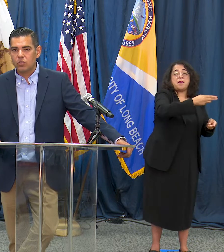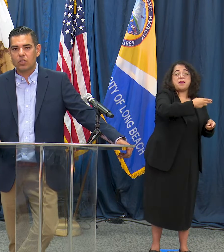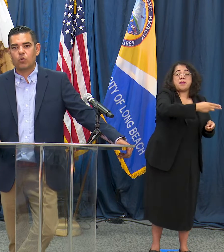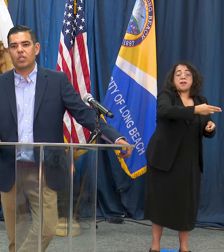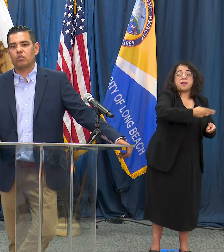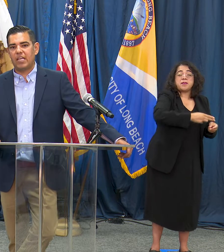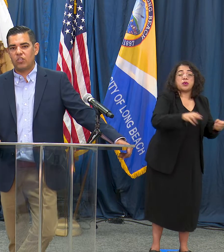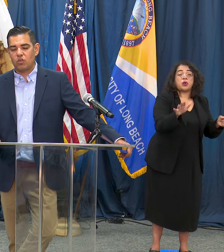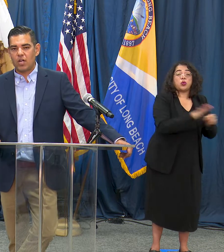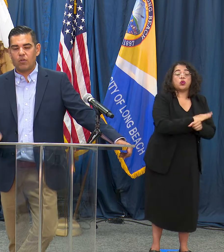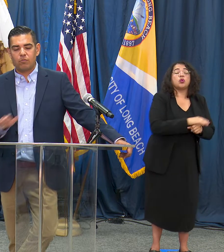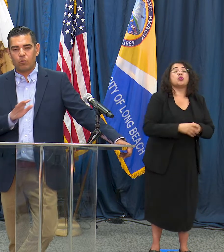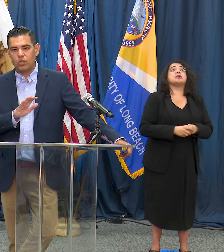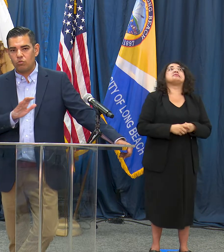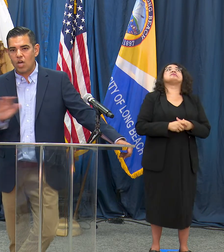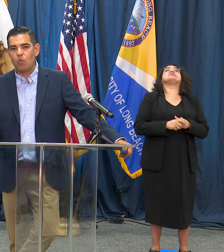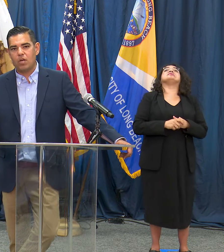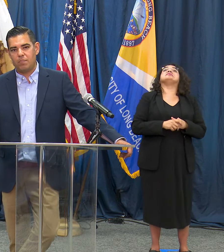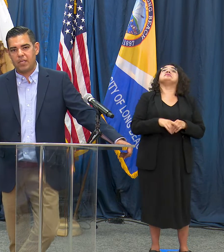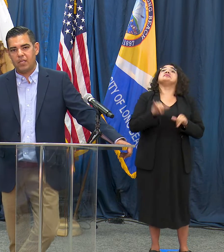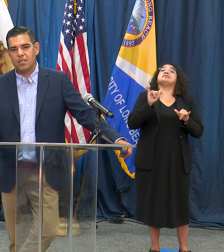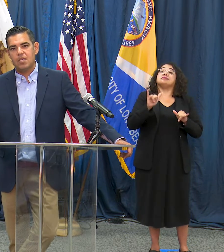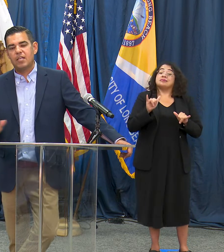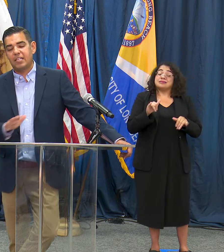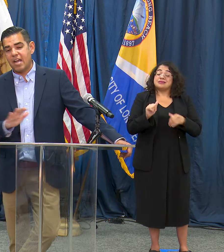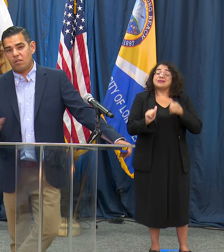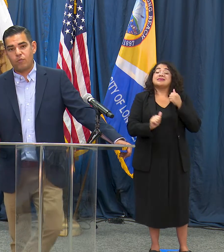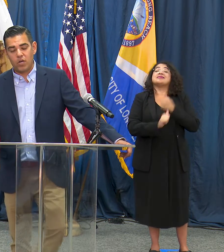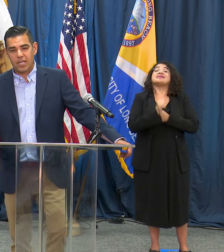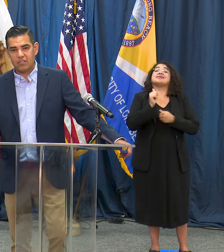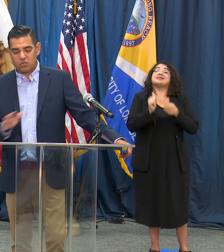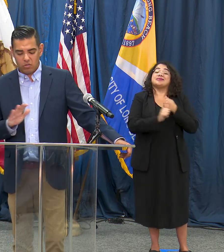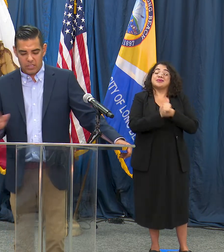critical danger and somewhere we do not want to be in California and certainly